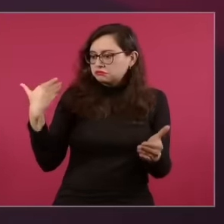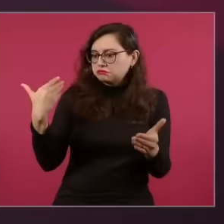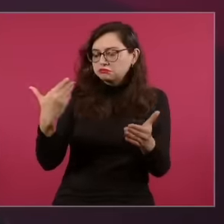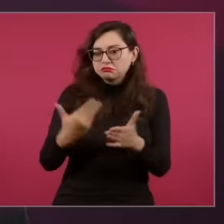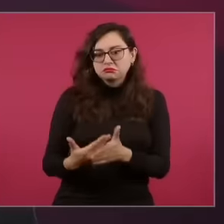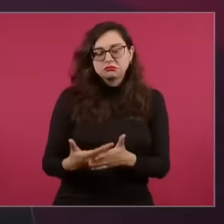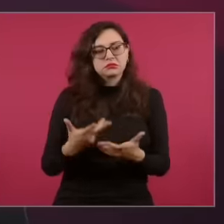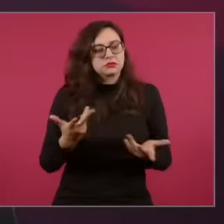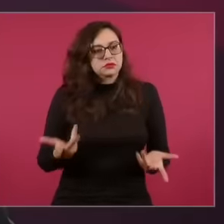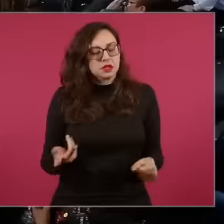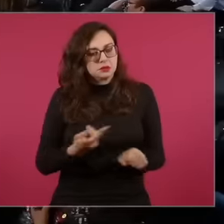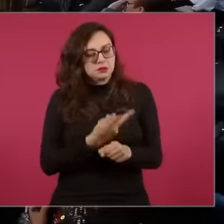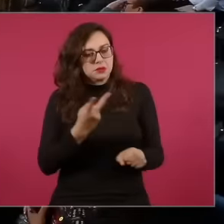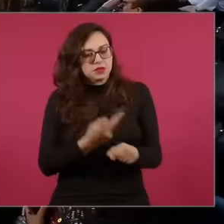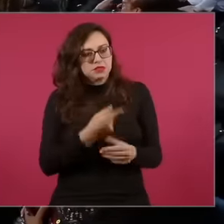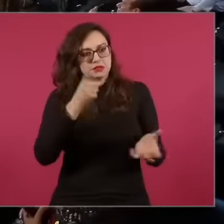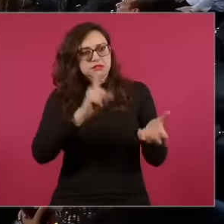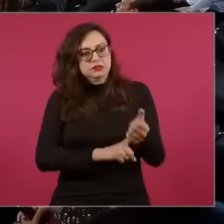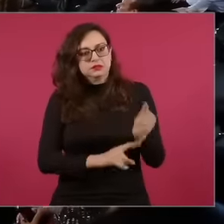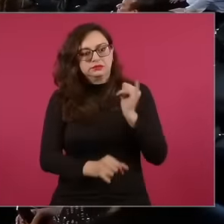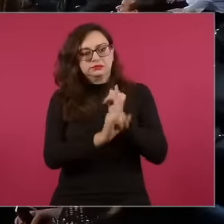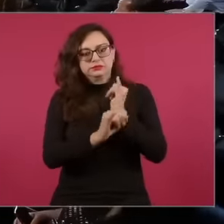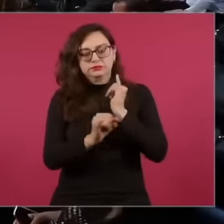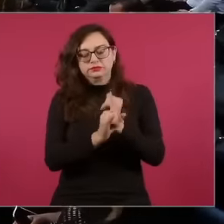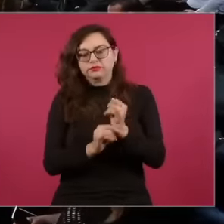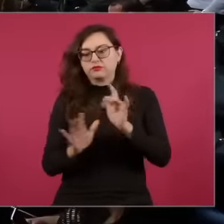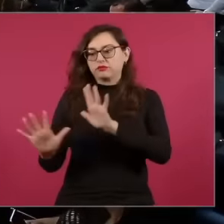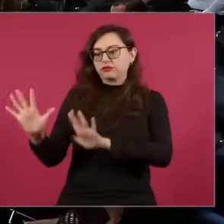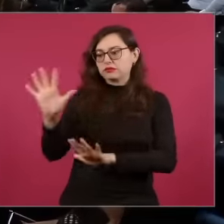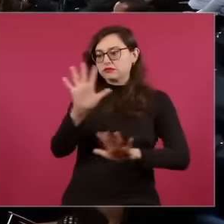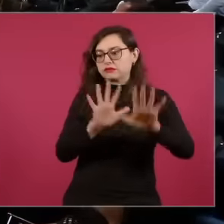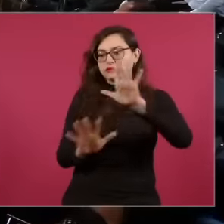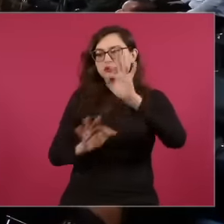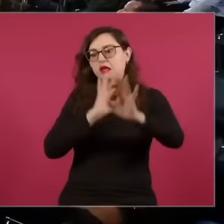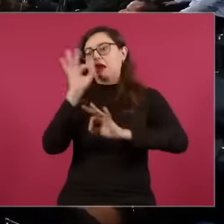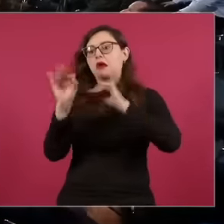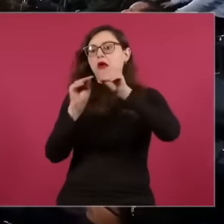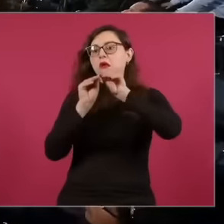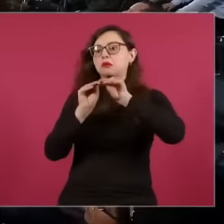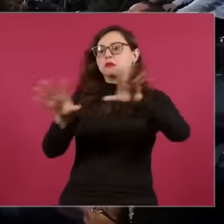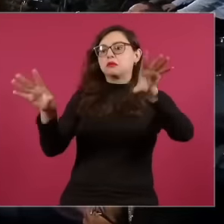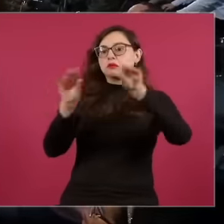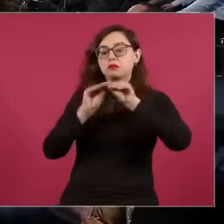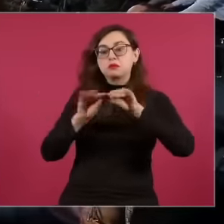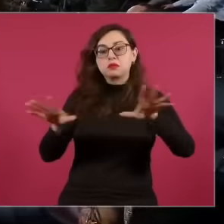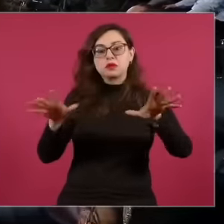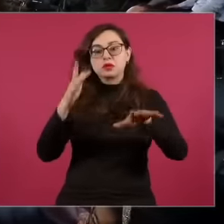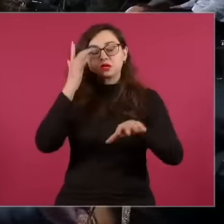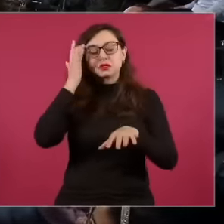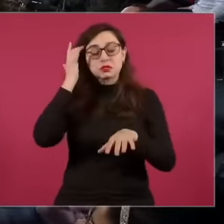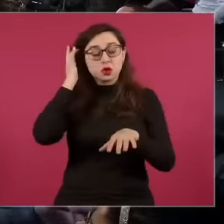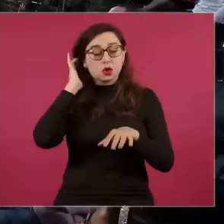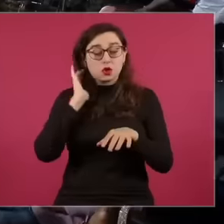dedicated themselves to manipulating elections and carrying out disinformation campaigns. achieved a campaign